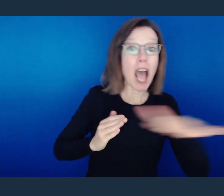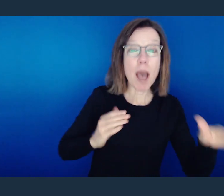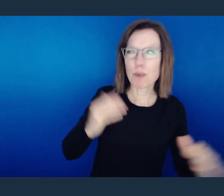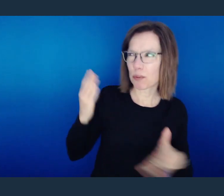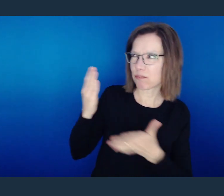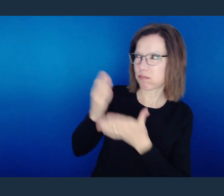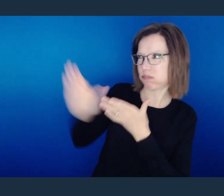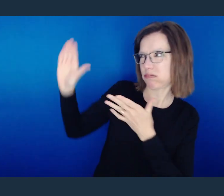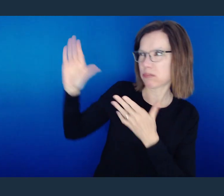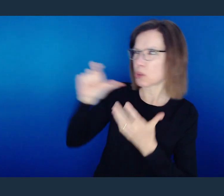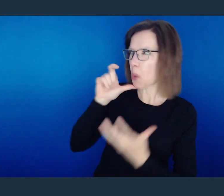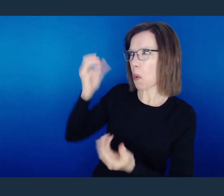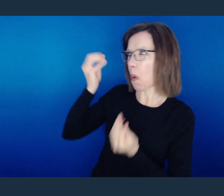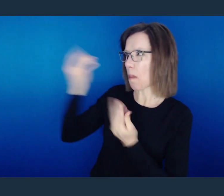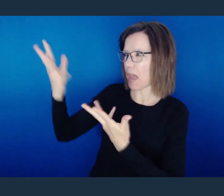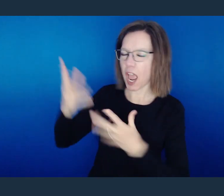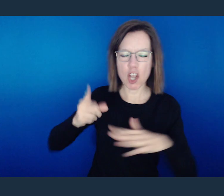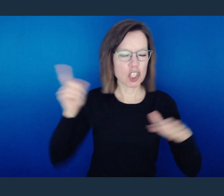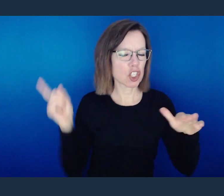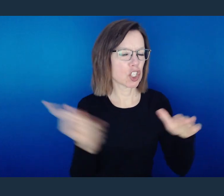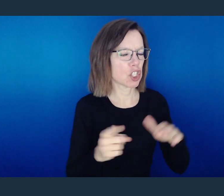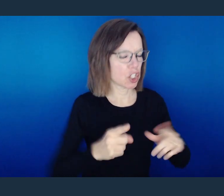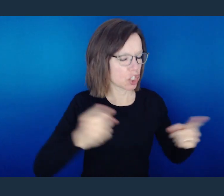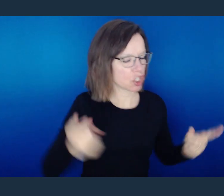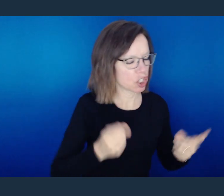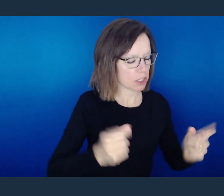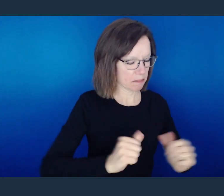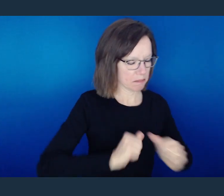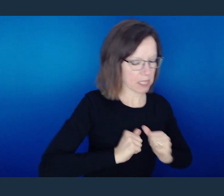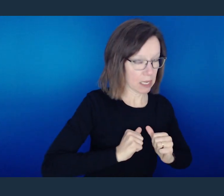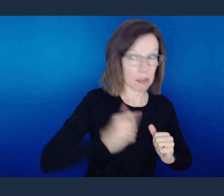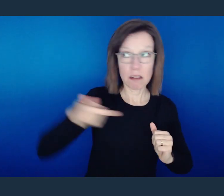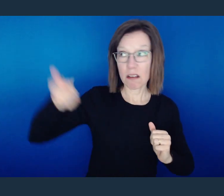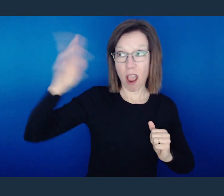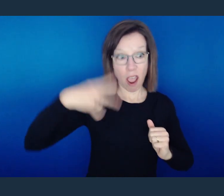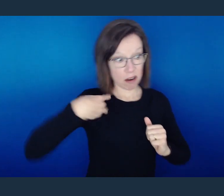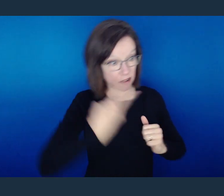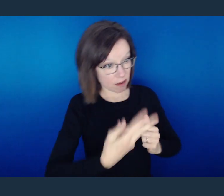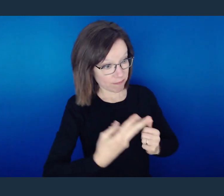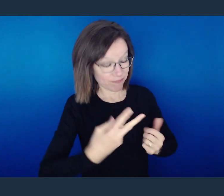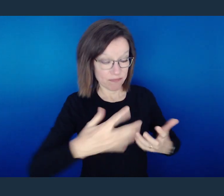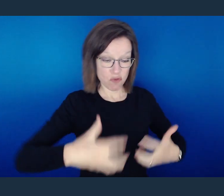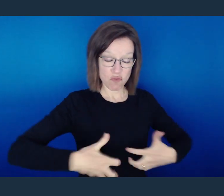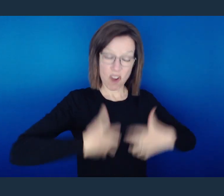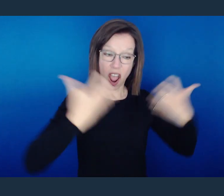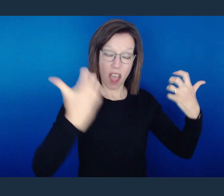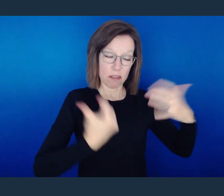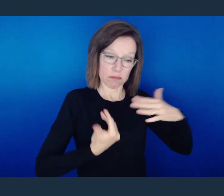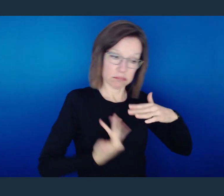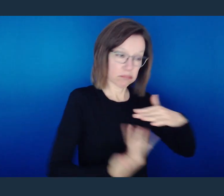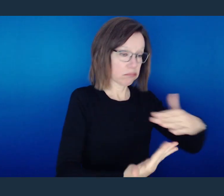are self-seeking and do not obey the truth, but obey unrighteousness, there will be wrath and fury.